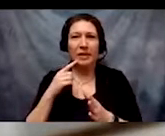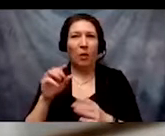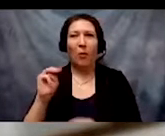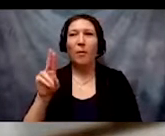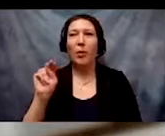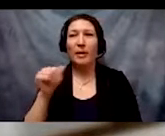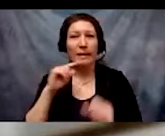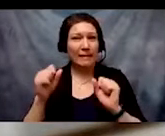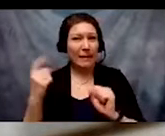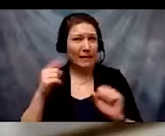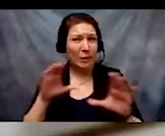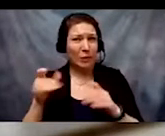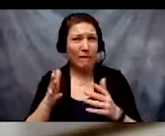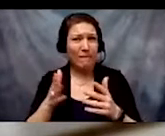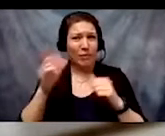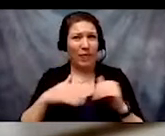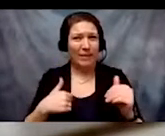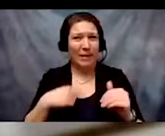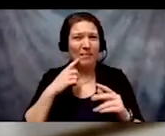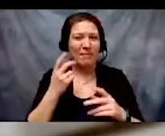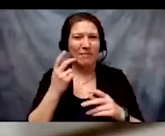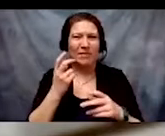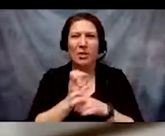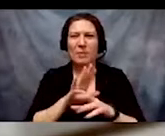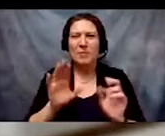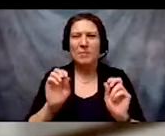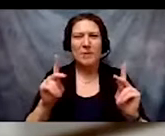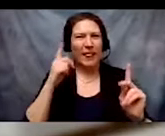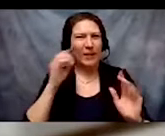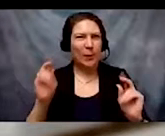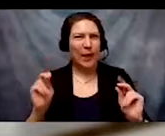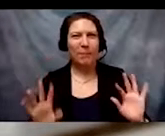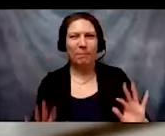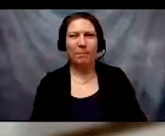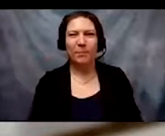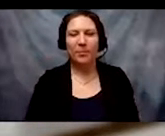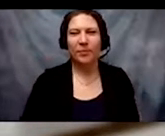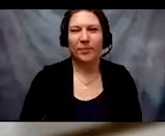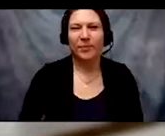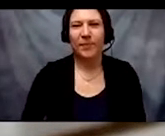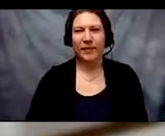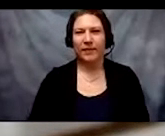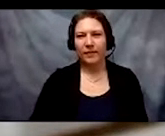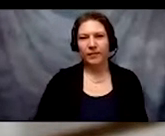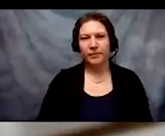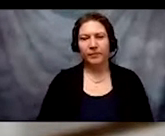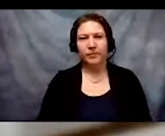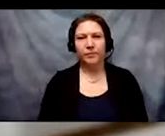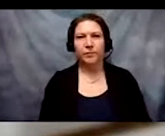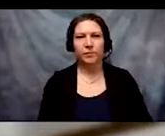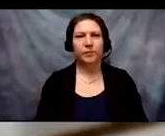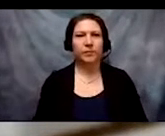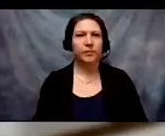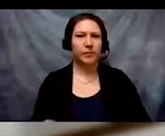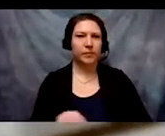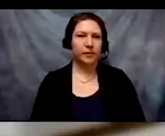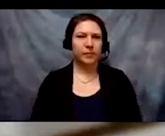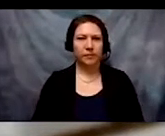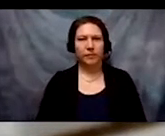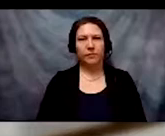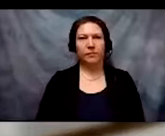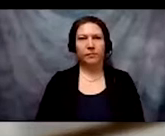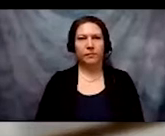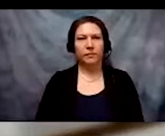am -- why is this not working for me?